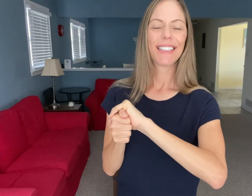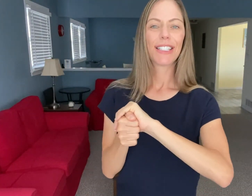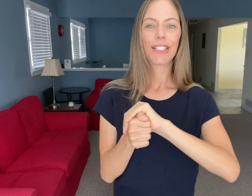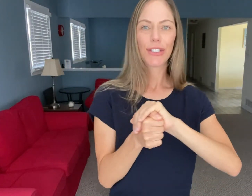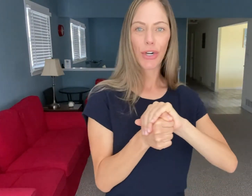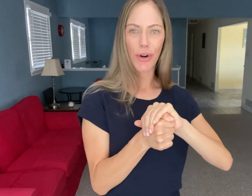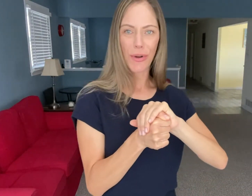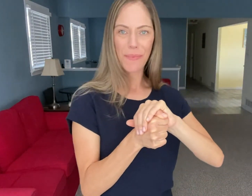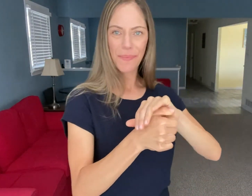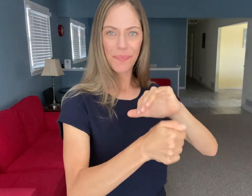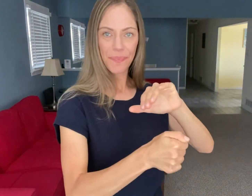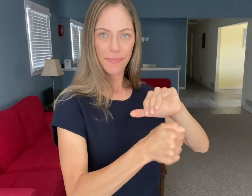"Turtle"